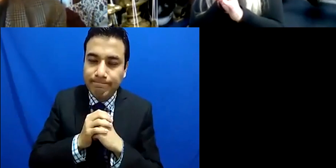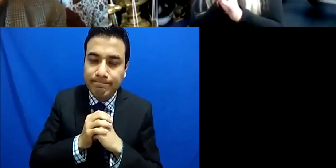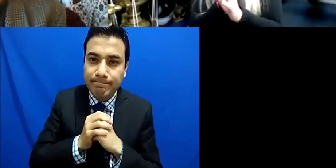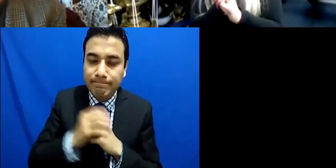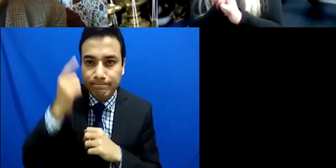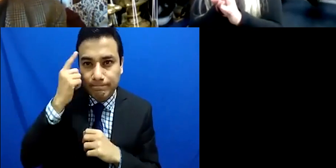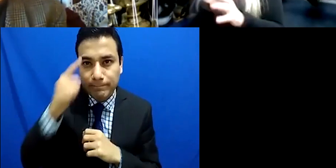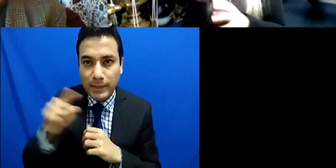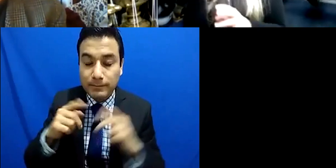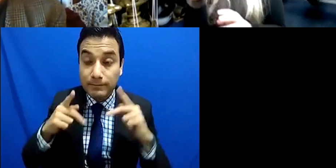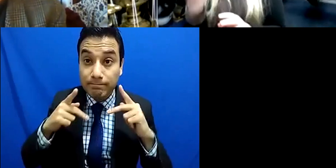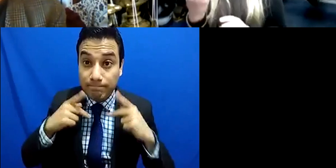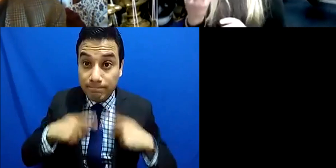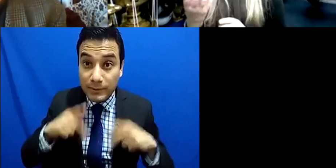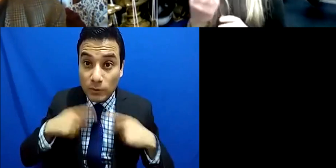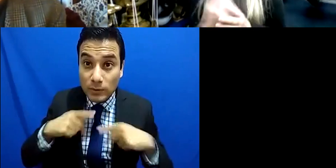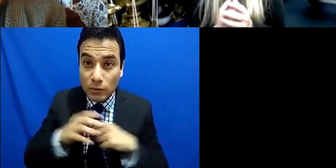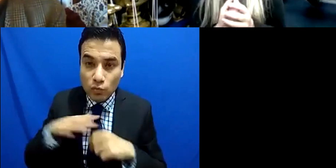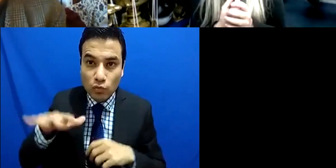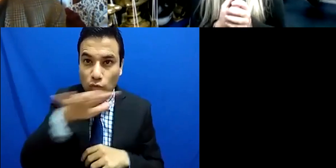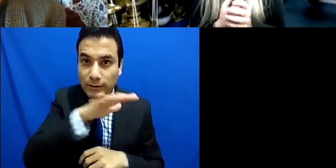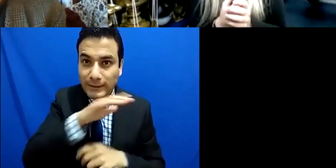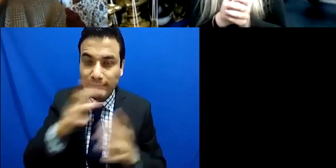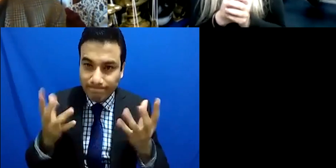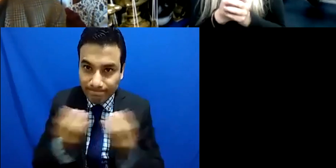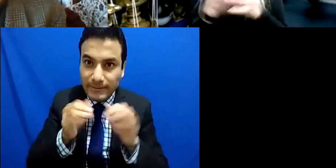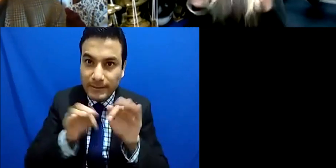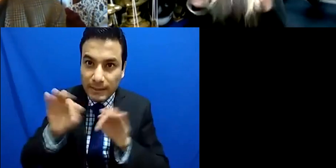compositions because of course we have really interesting compositions and from people who